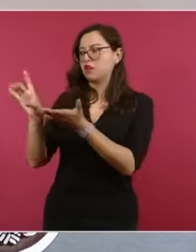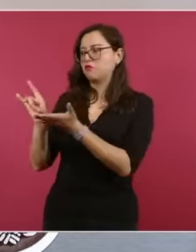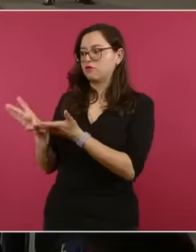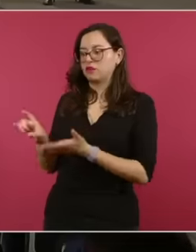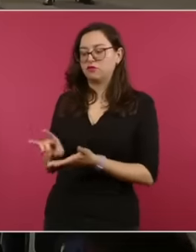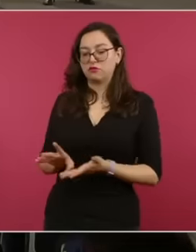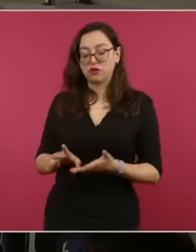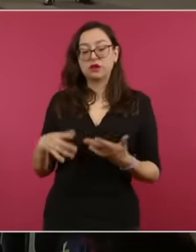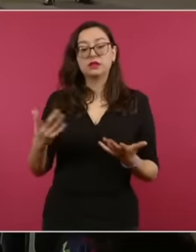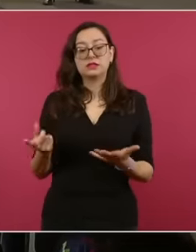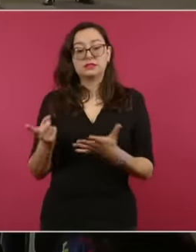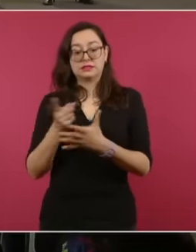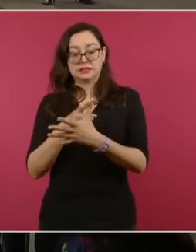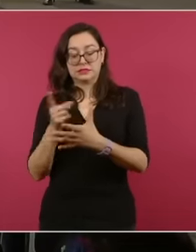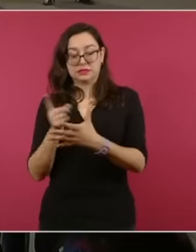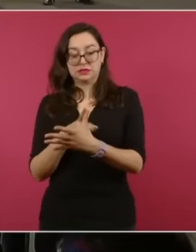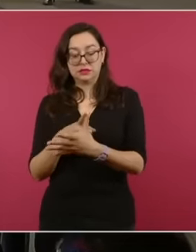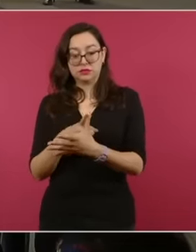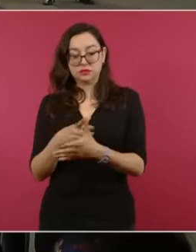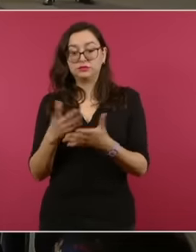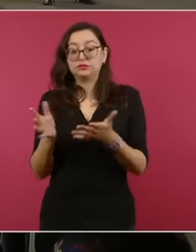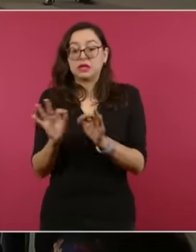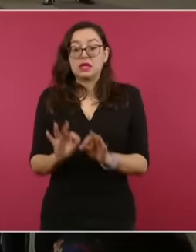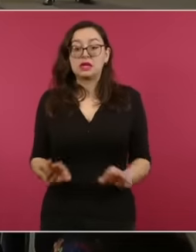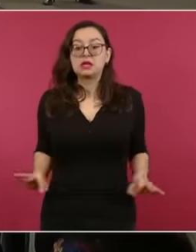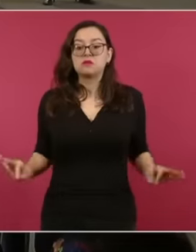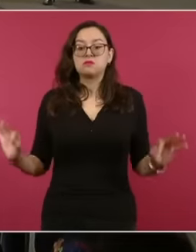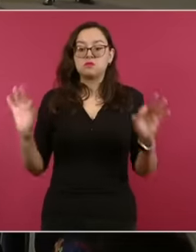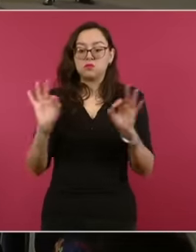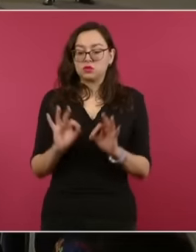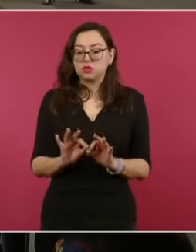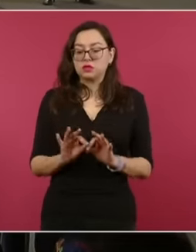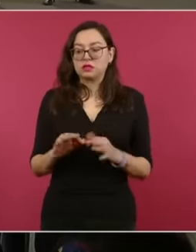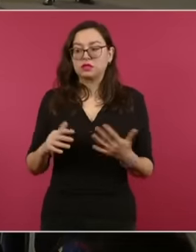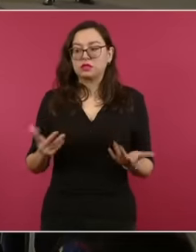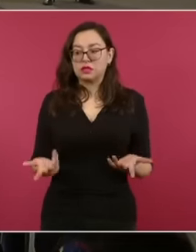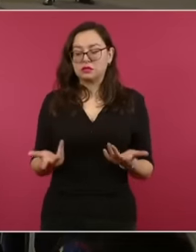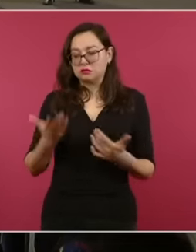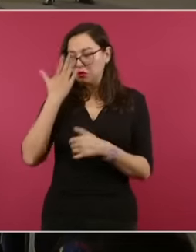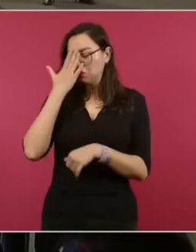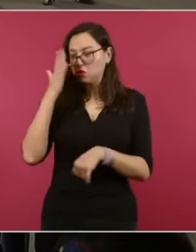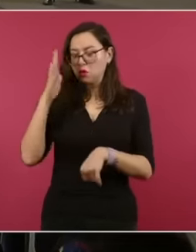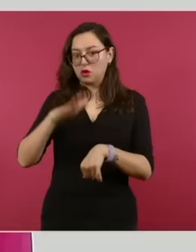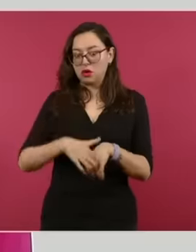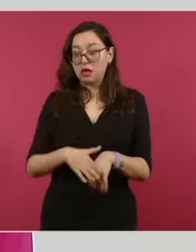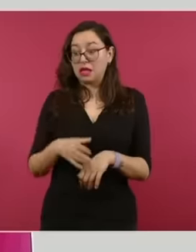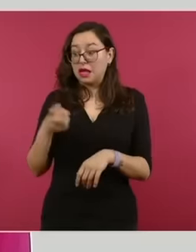and five, it is so important to avoid the repetition of these cases that the International Court of